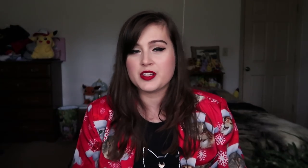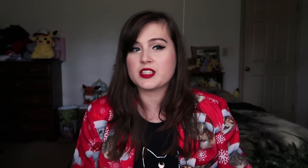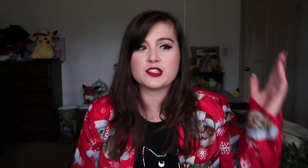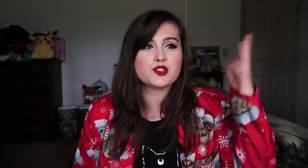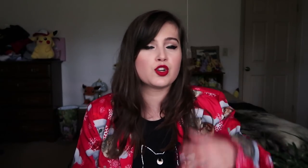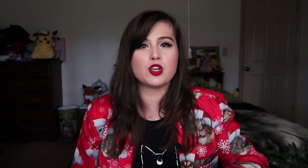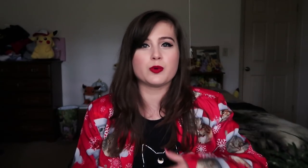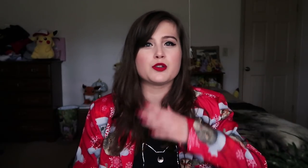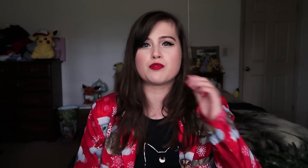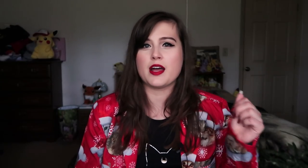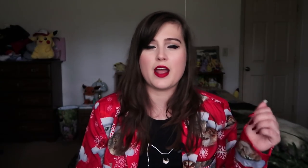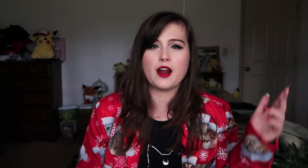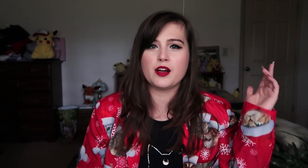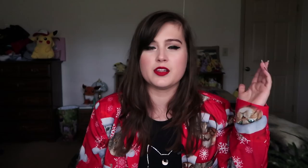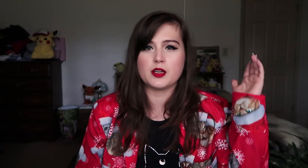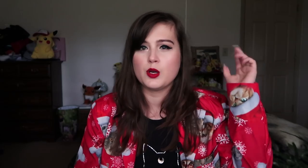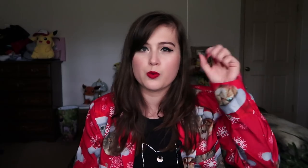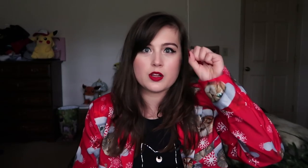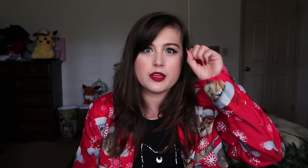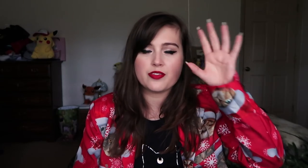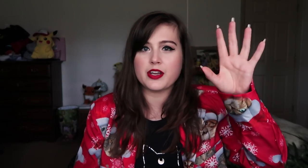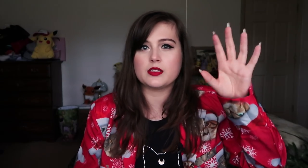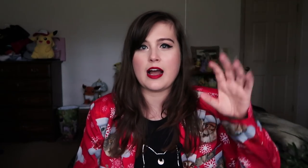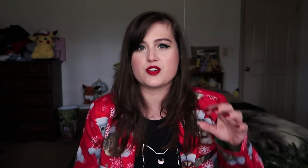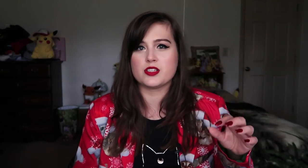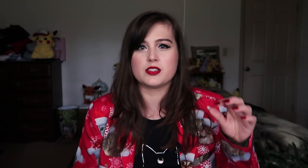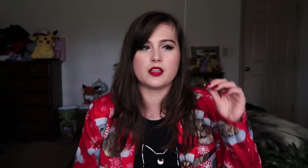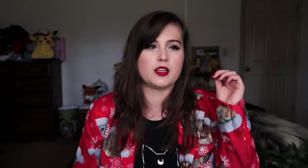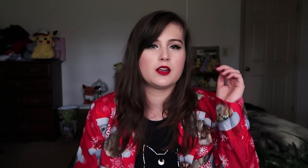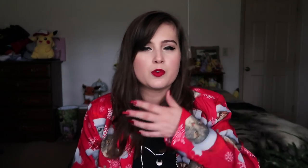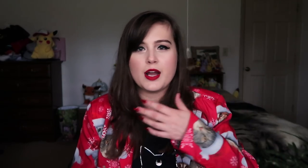The signature look with the red hair and the really thick lashes and the red lips.